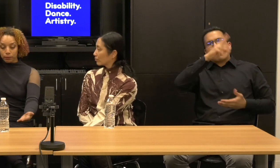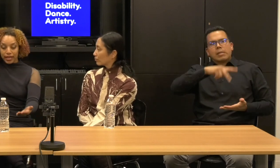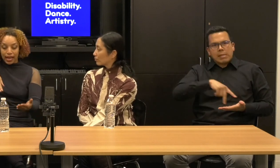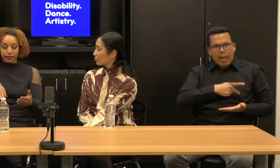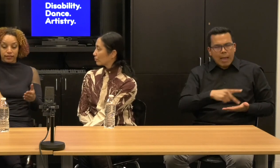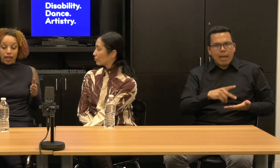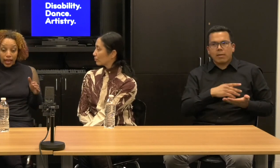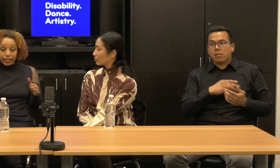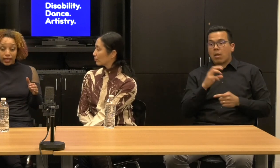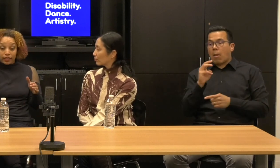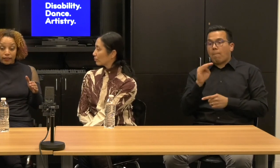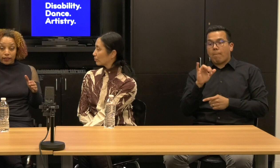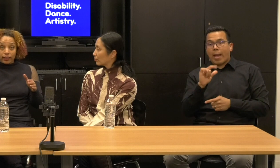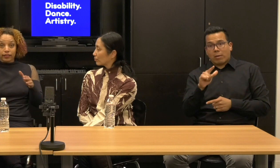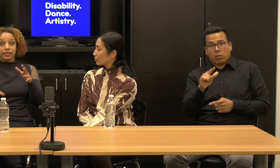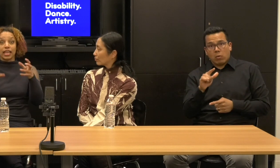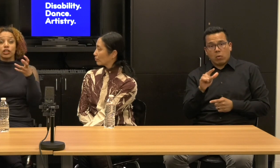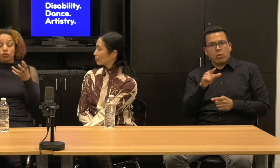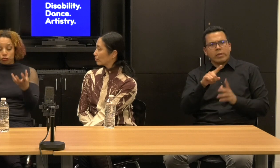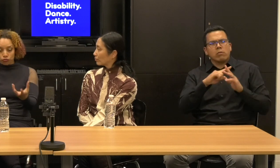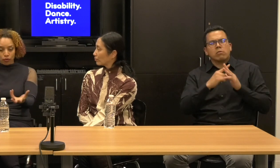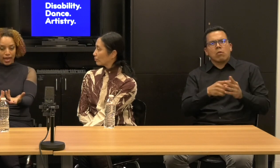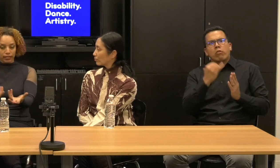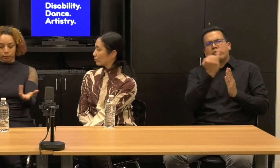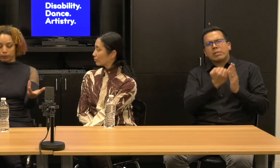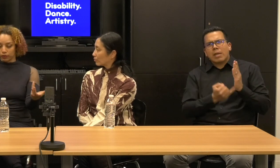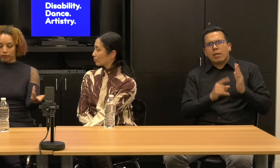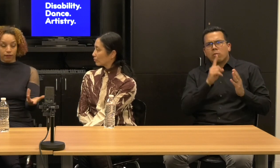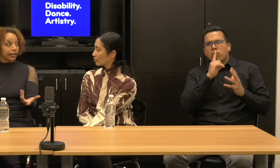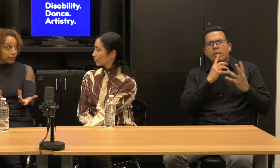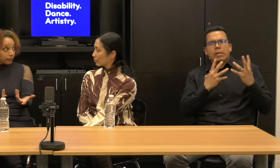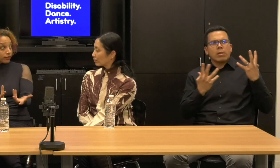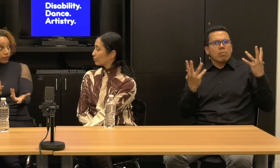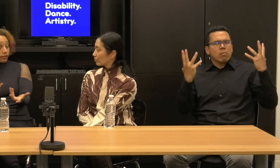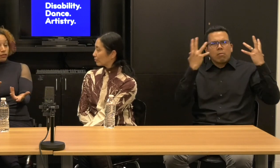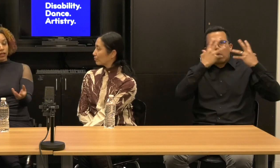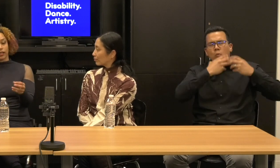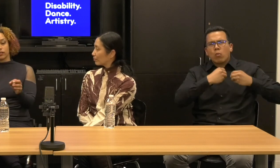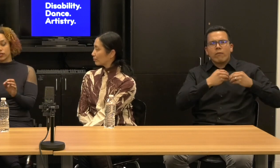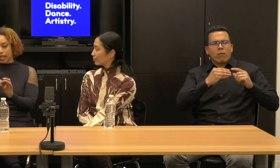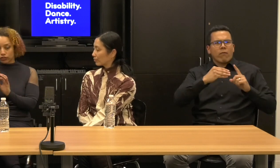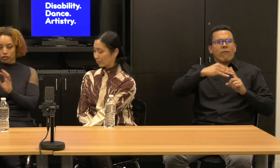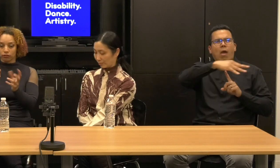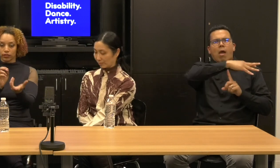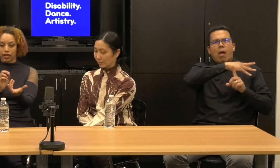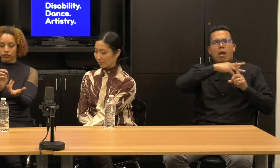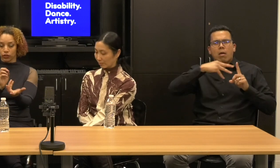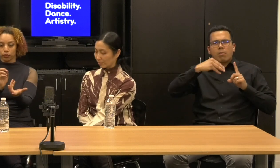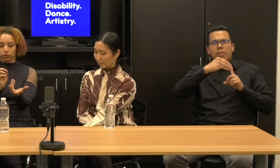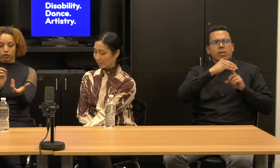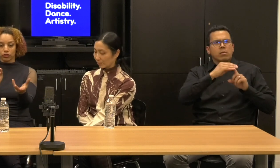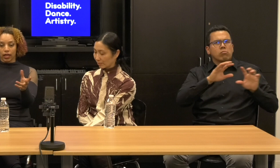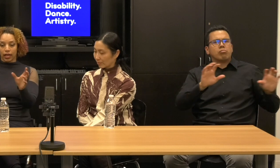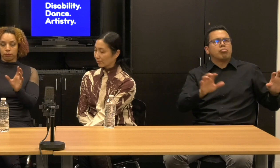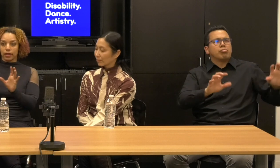Michael began designing these incredible environments and sketching Rodin's sculptures and making